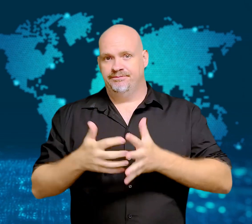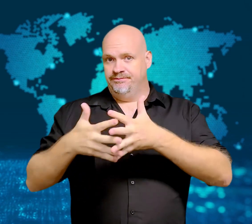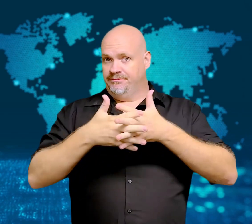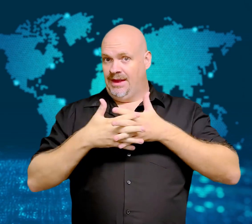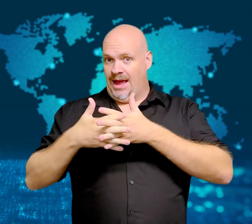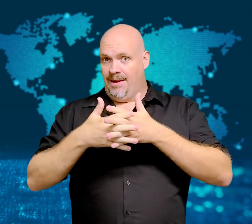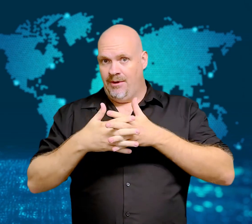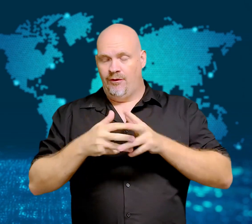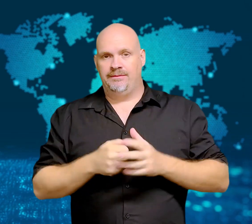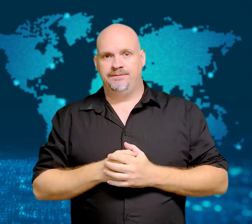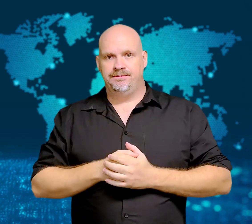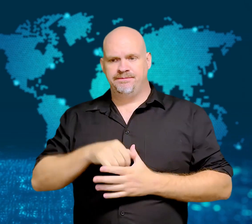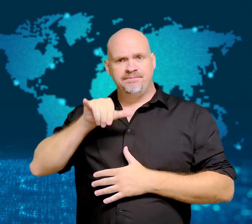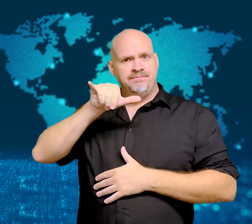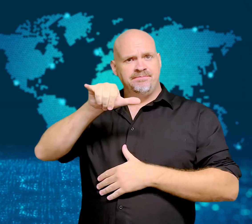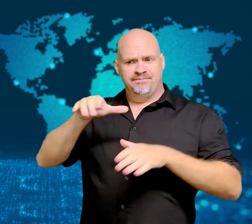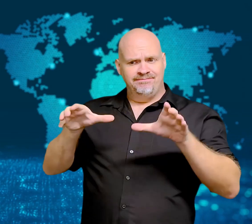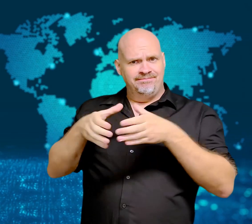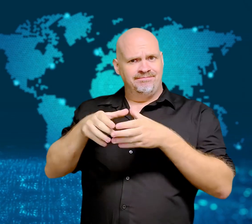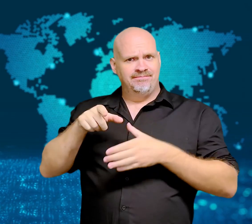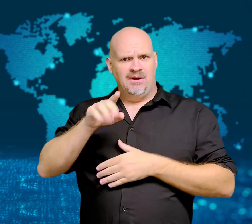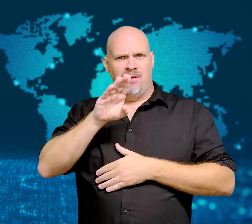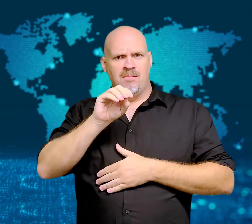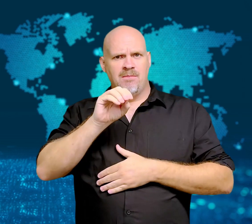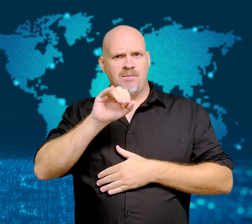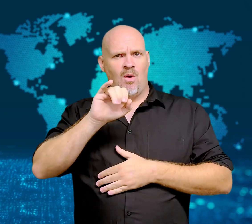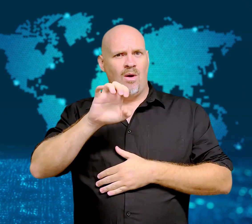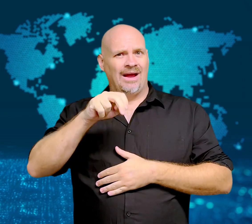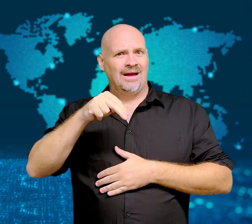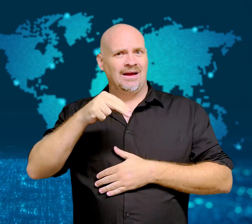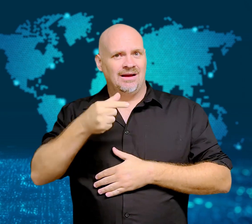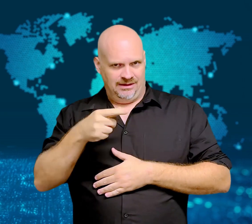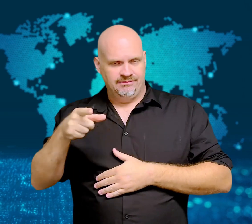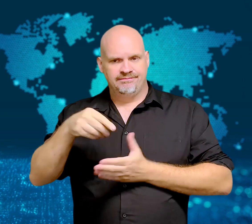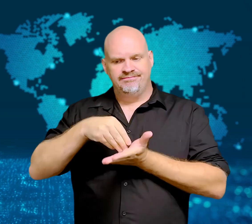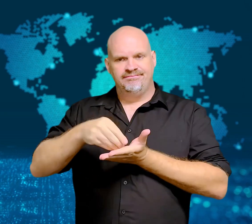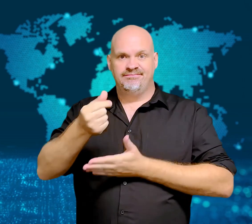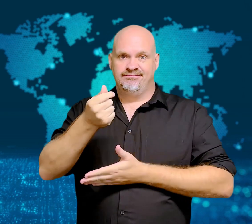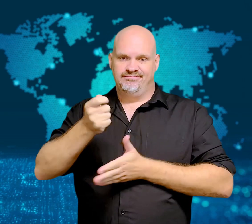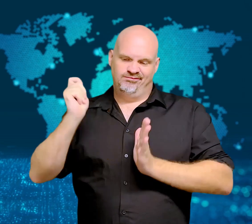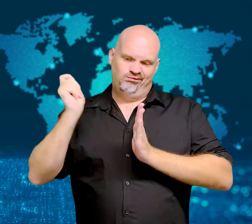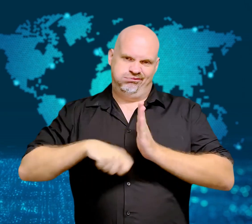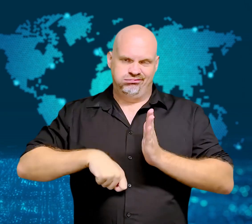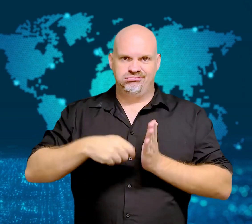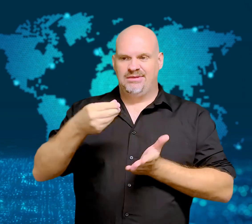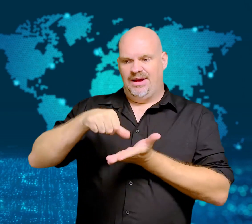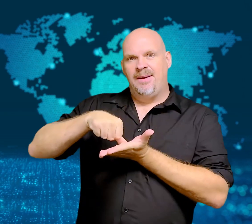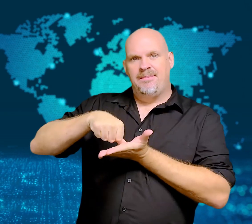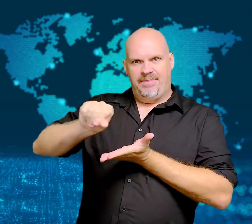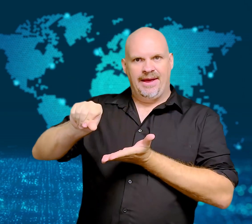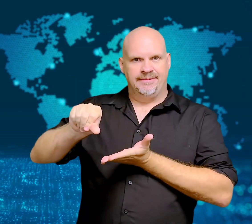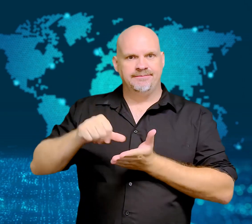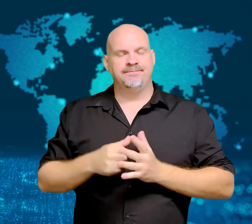Boeing paying large fines